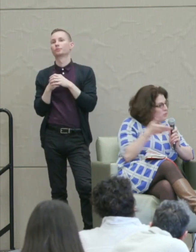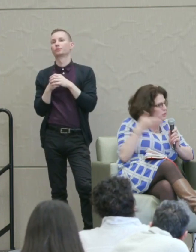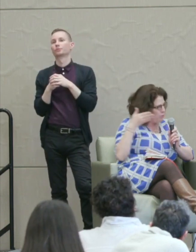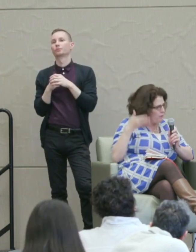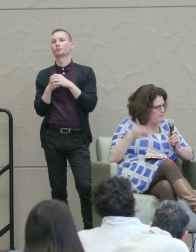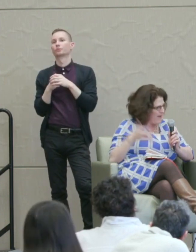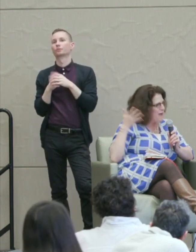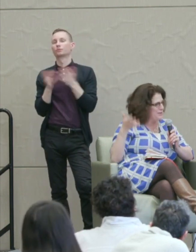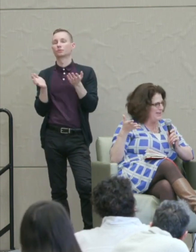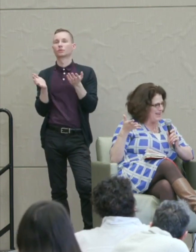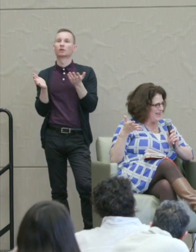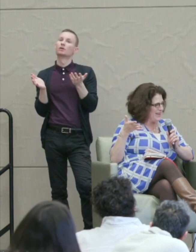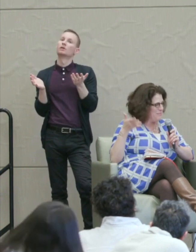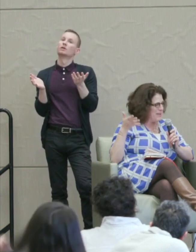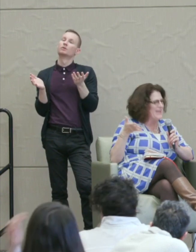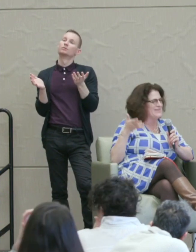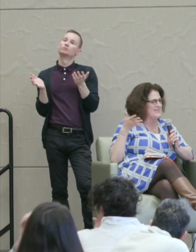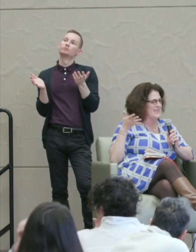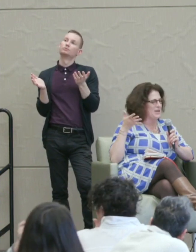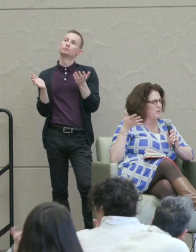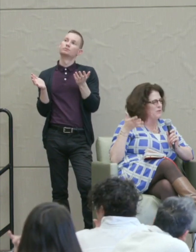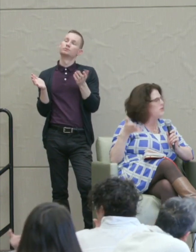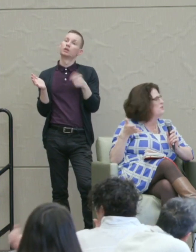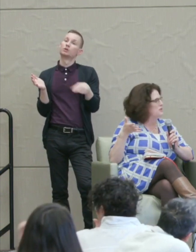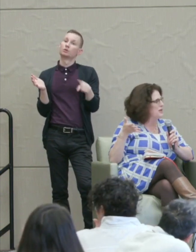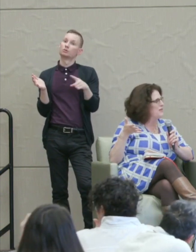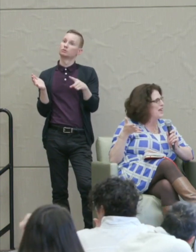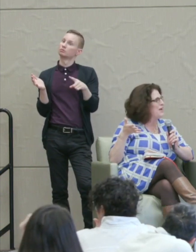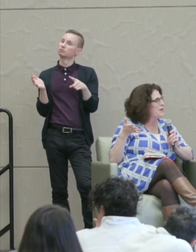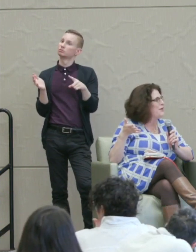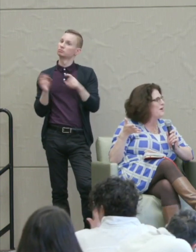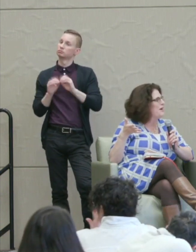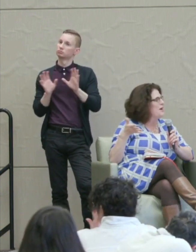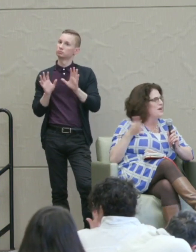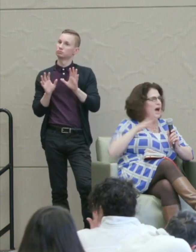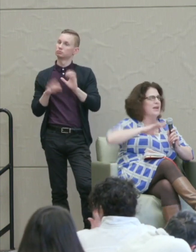those are profoundly based in a refusal of anger.